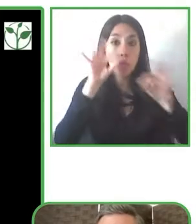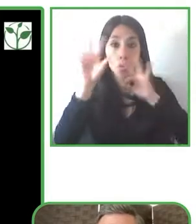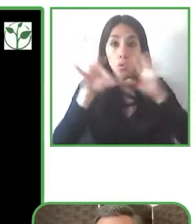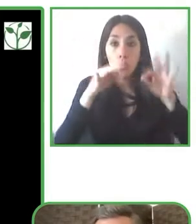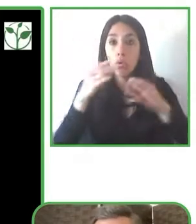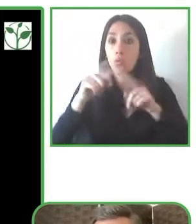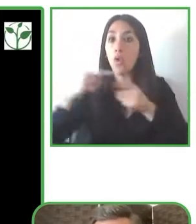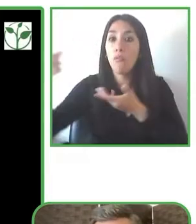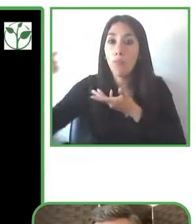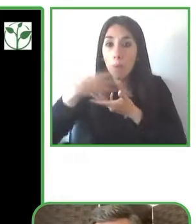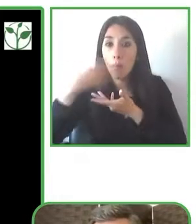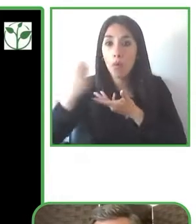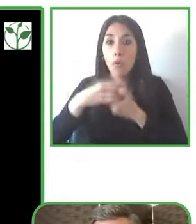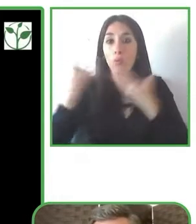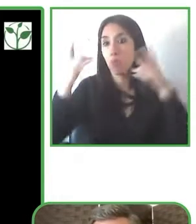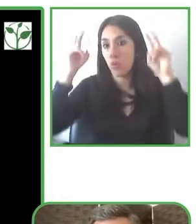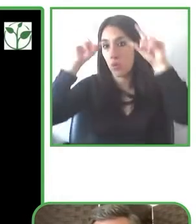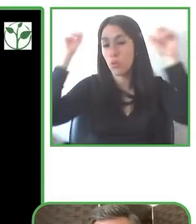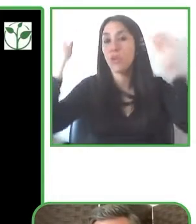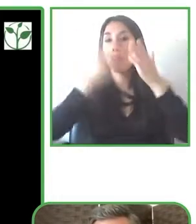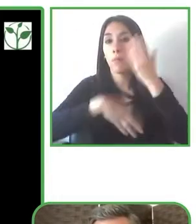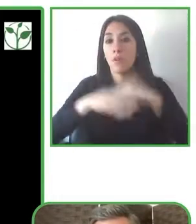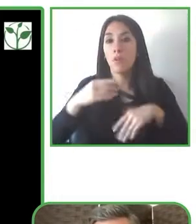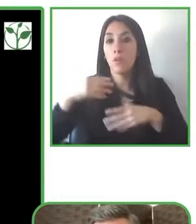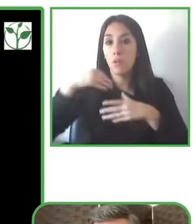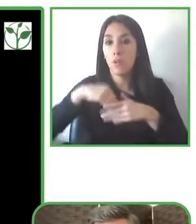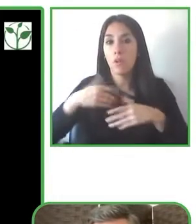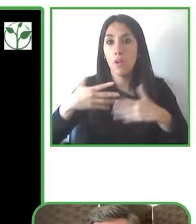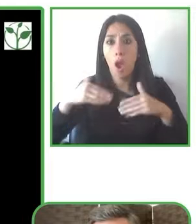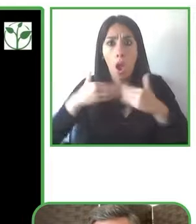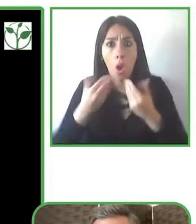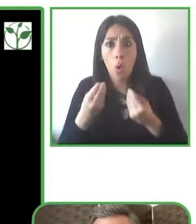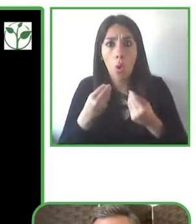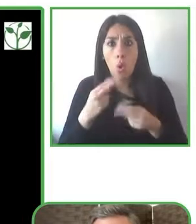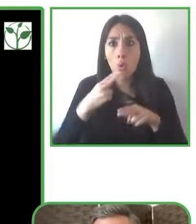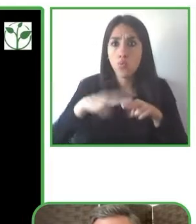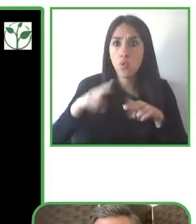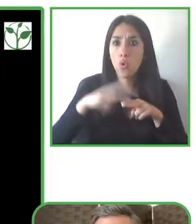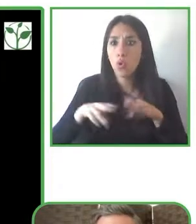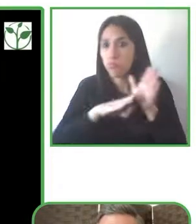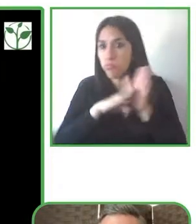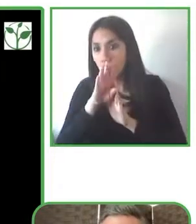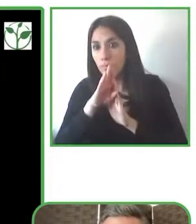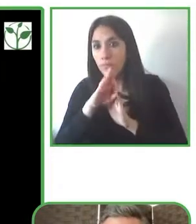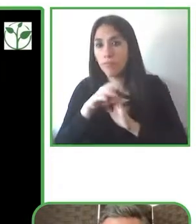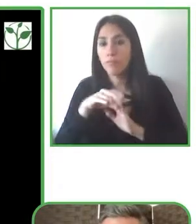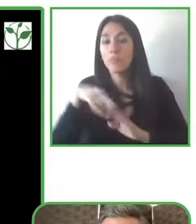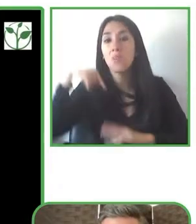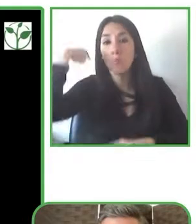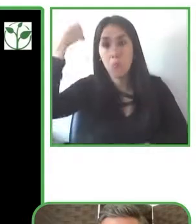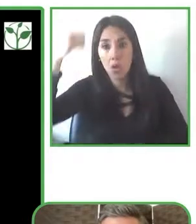improve their business practice again for their internal stakeholders and improve the